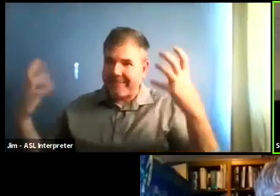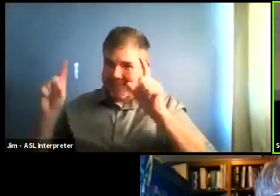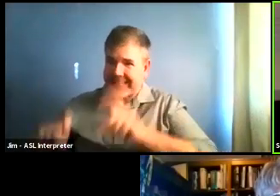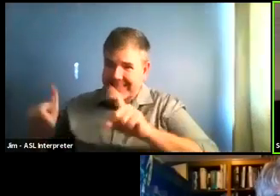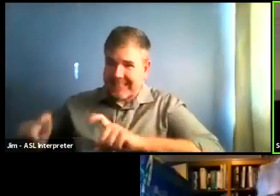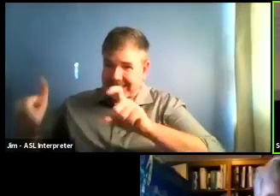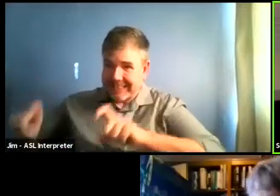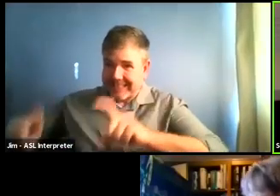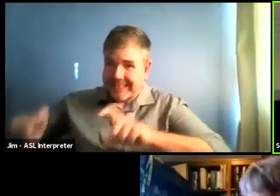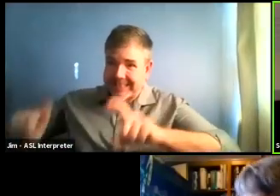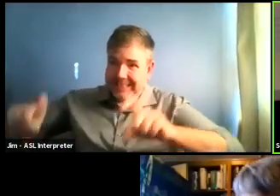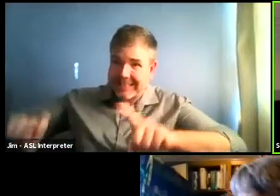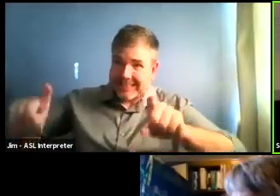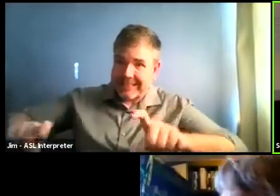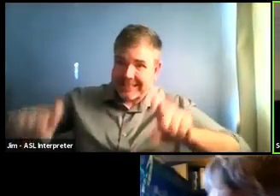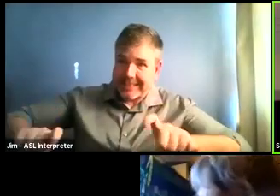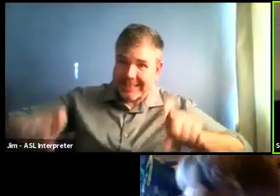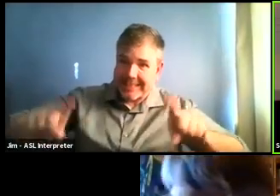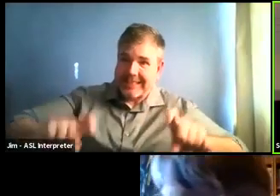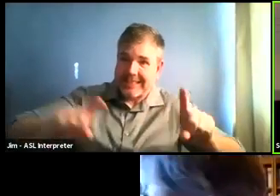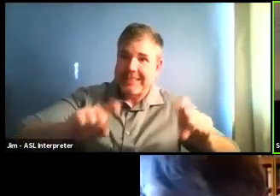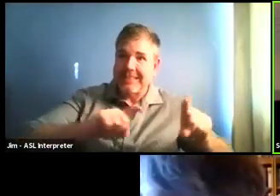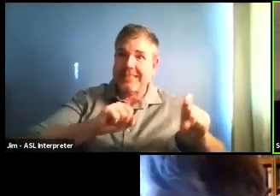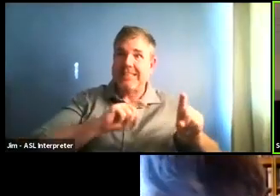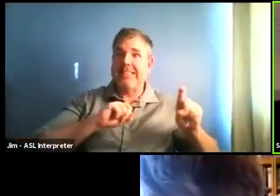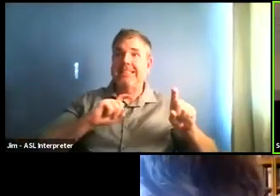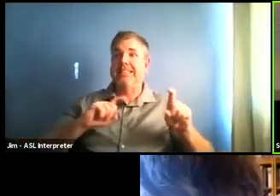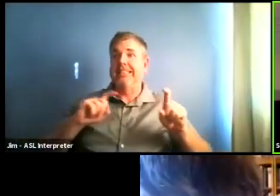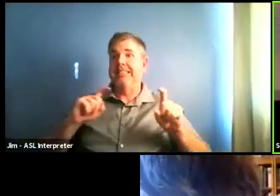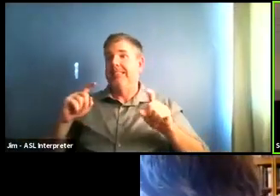asymptomatic or symptomatic, and we've provided a lot of pop up testing for our